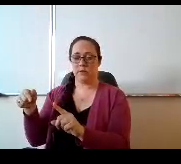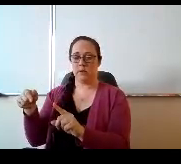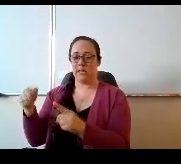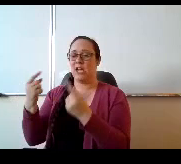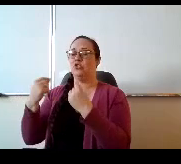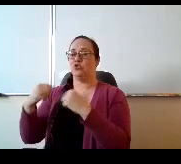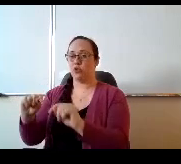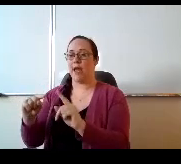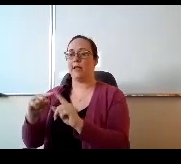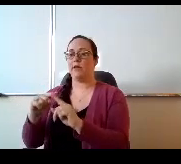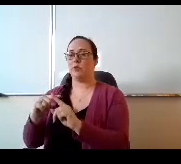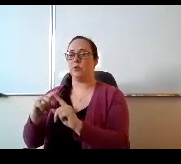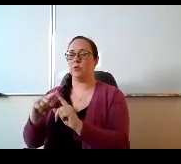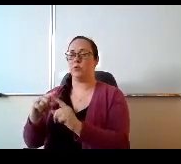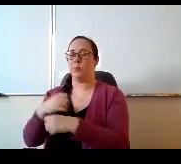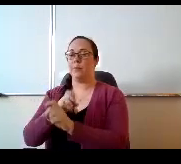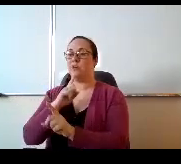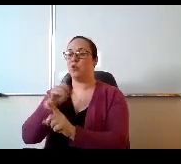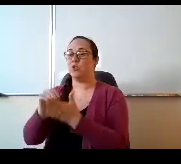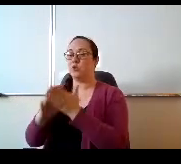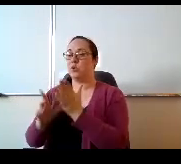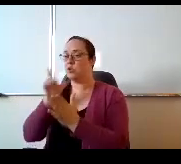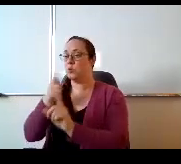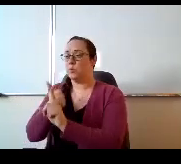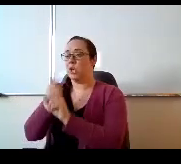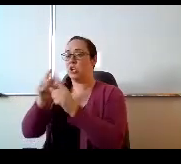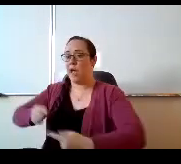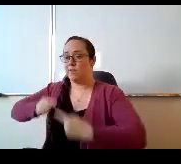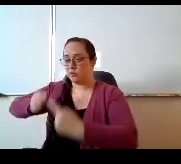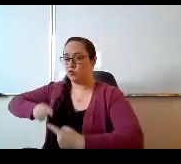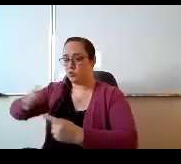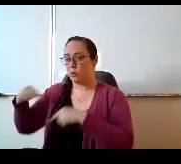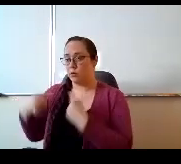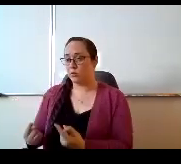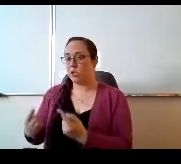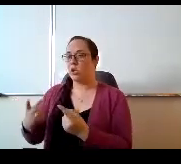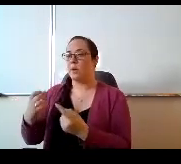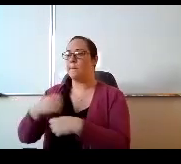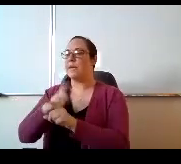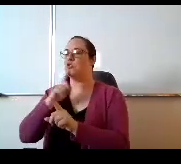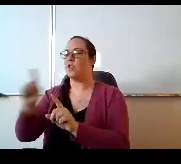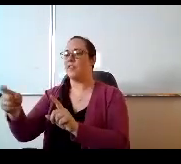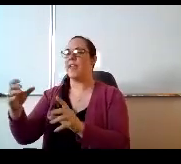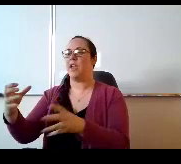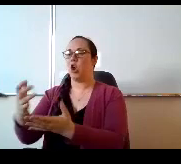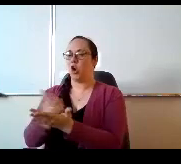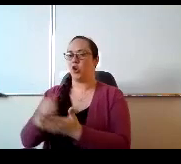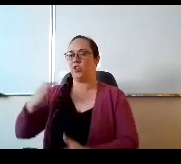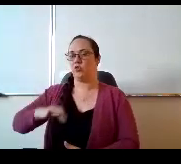that have struggled for whatever reason to get those credits so that they can graduate on time.